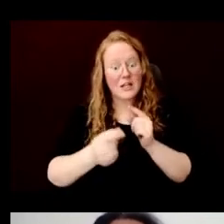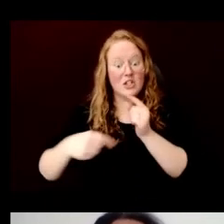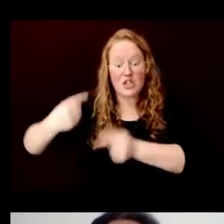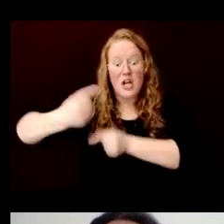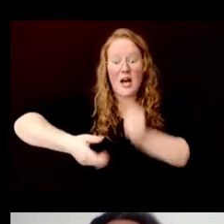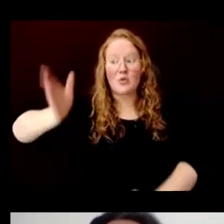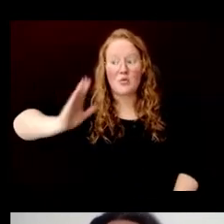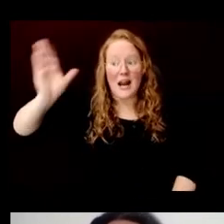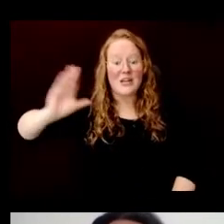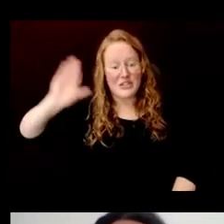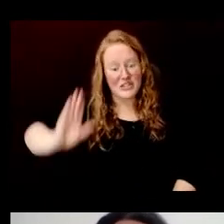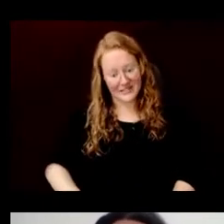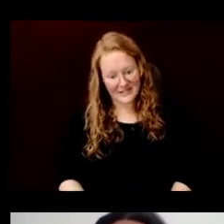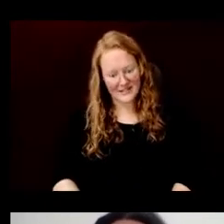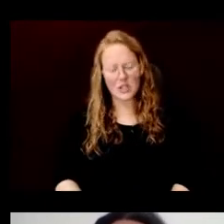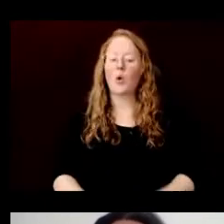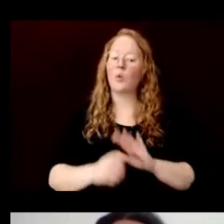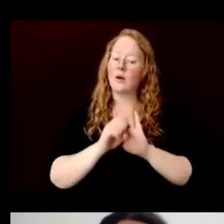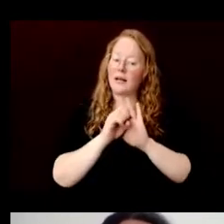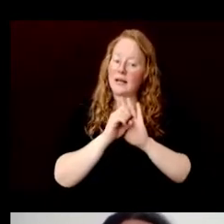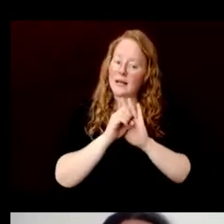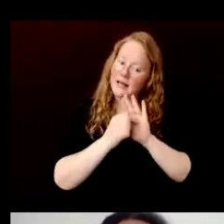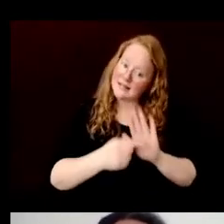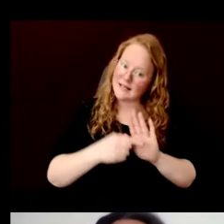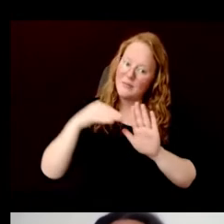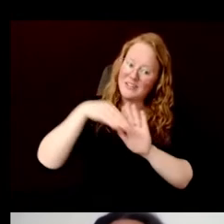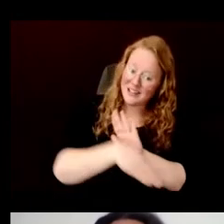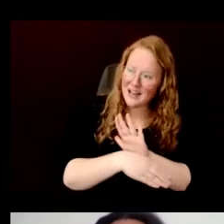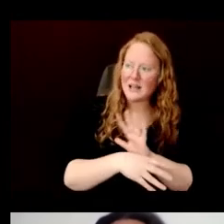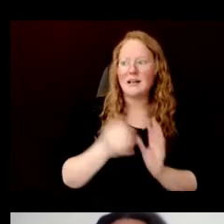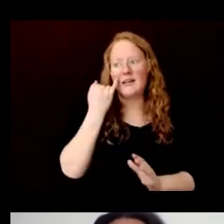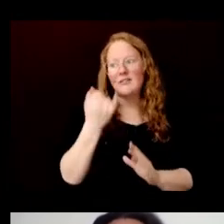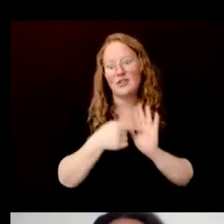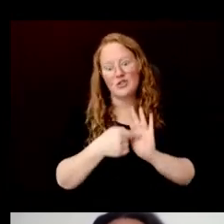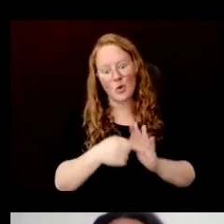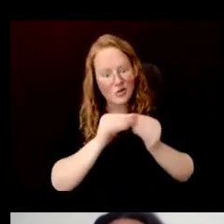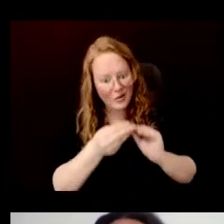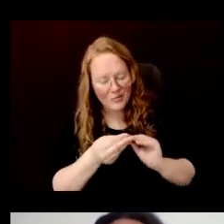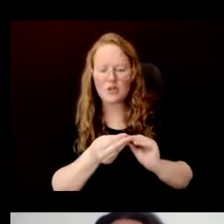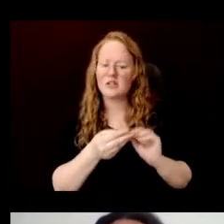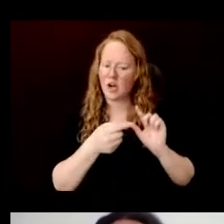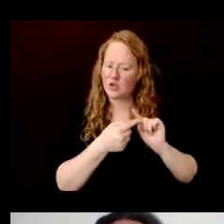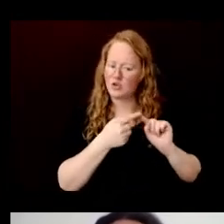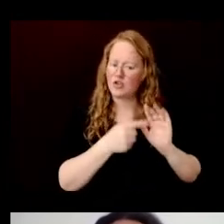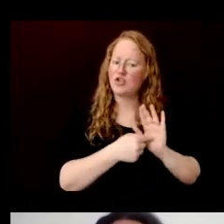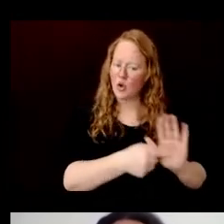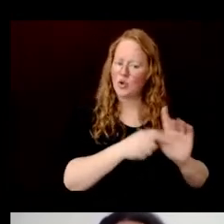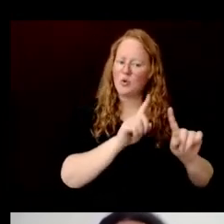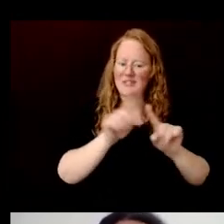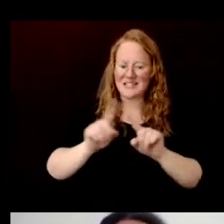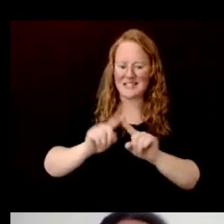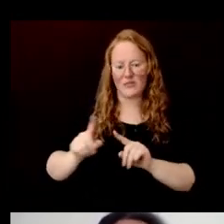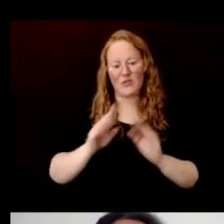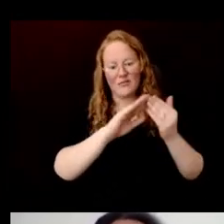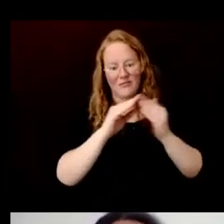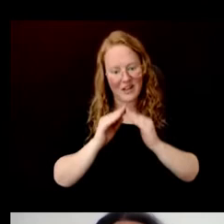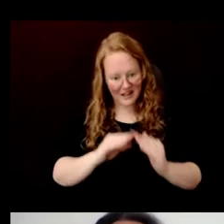Examples of this decline, if I wanted to put numbers at them. I am going to show three different villages where paper has been made traditionally in Vietnam.